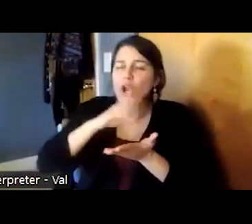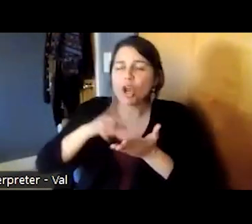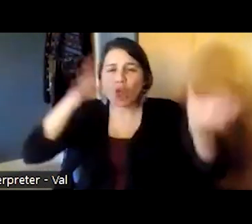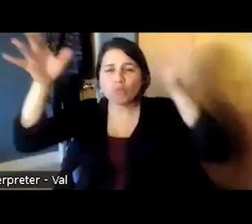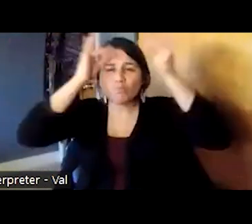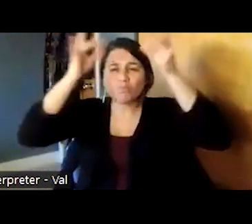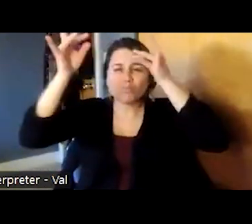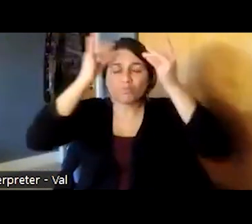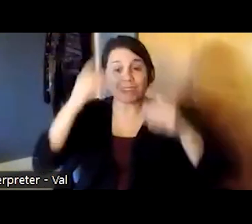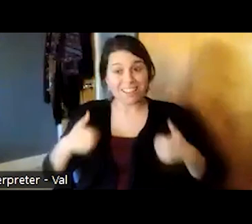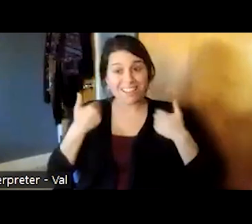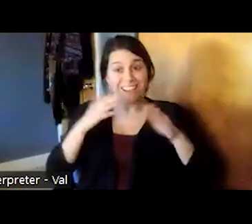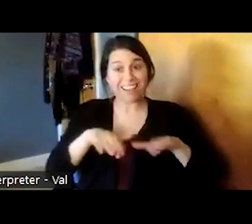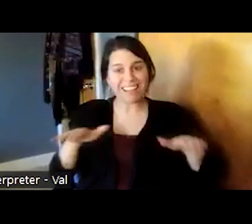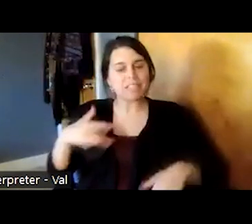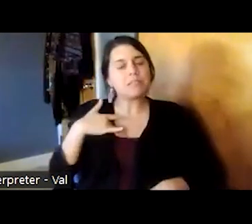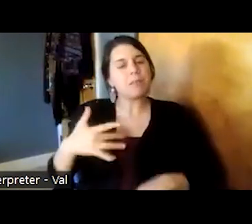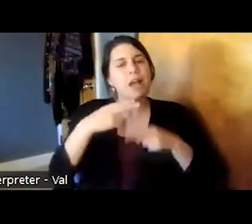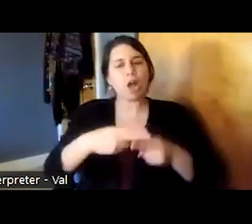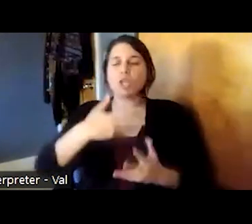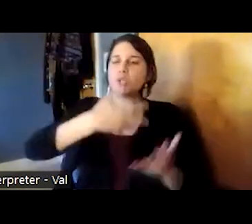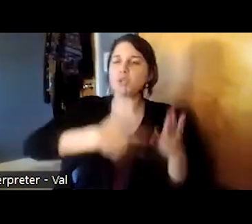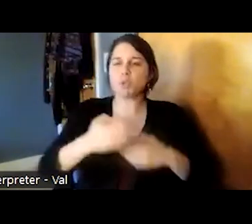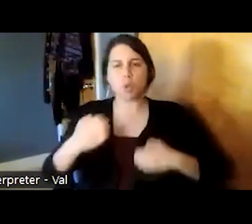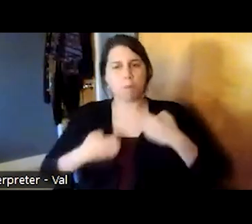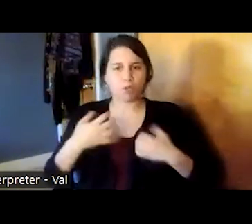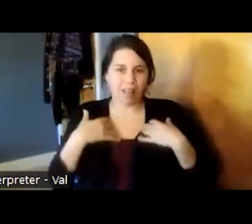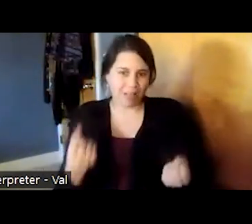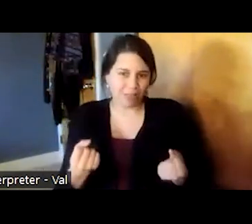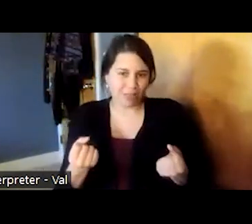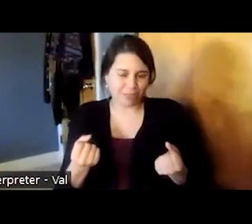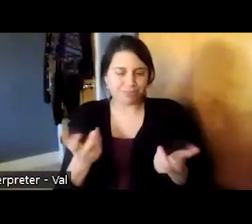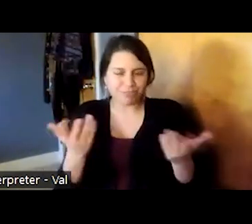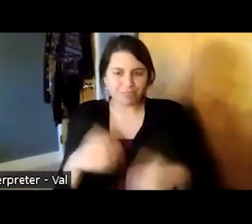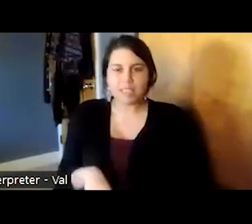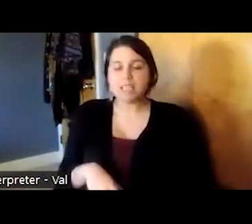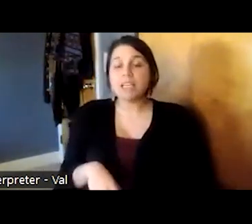calling this socio-emotional health especially for young children our clinical conceptualizations